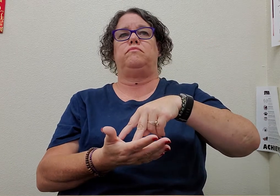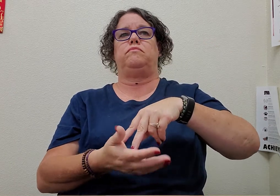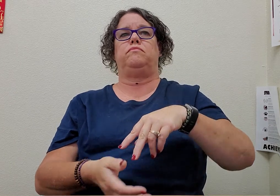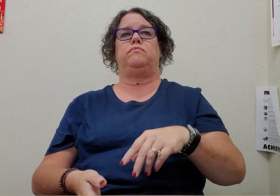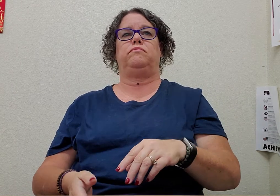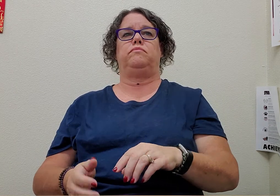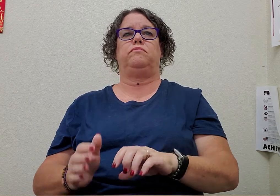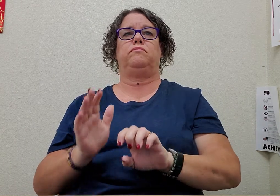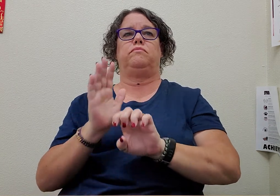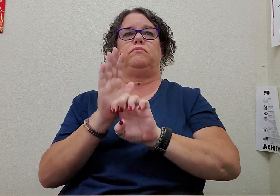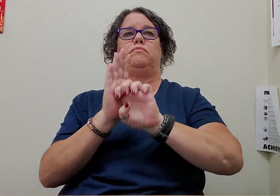elevator (2)